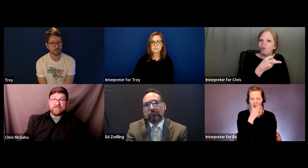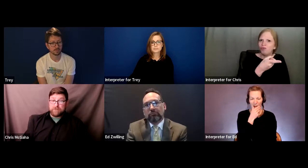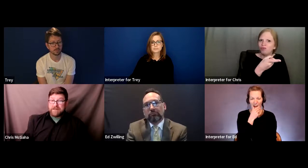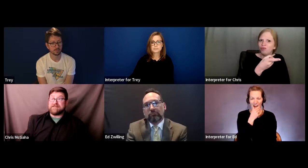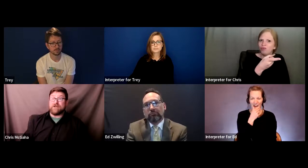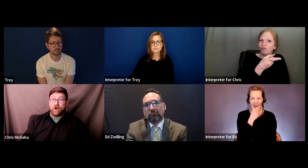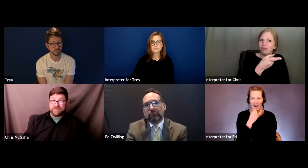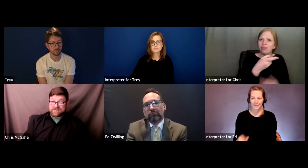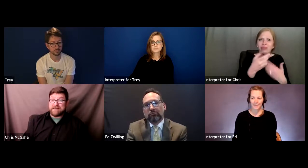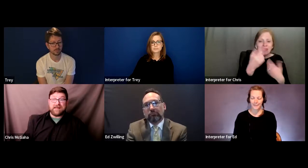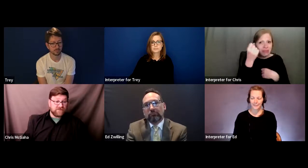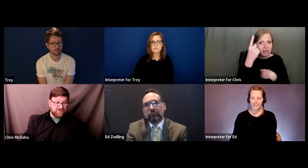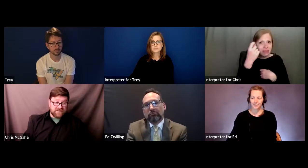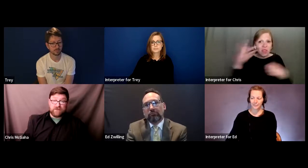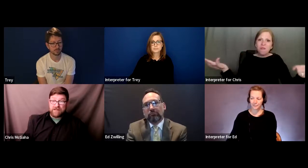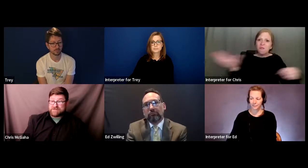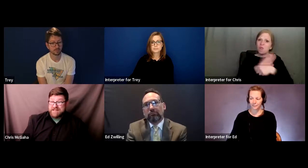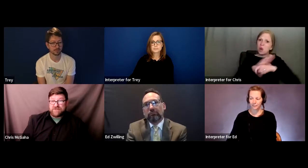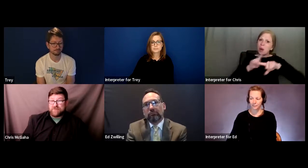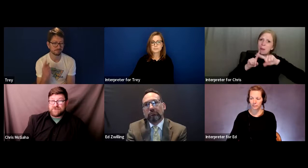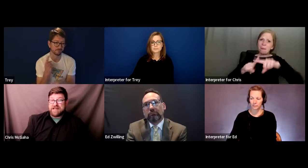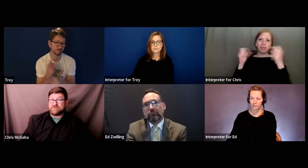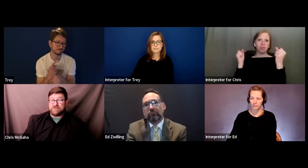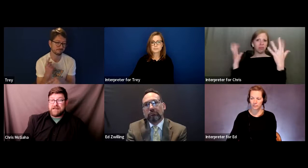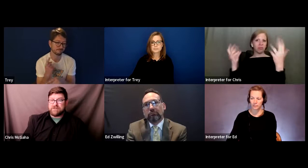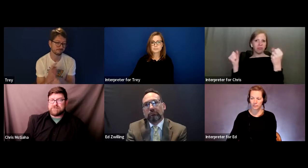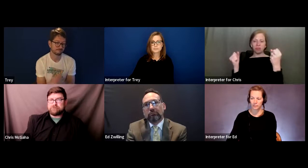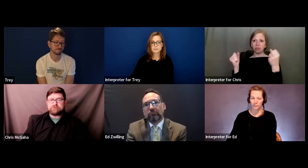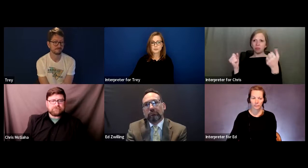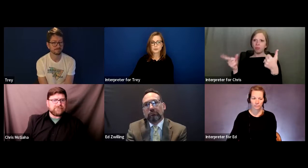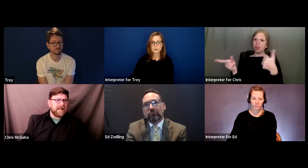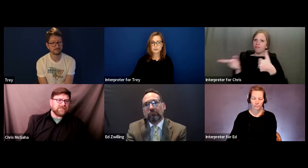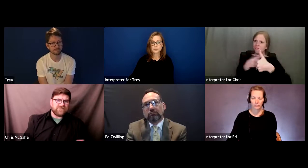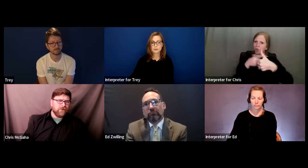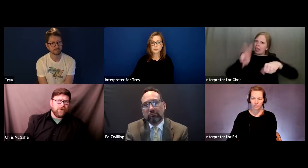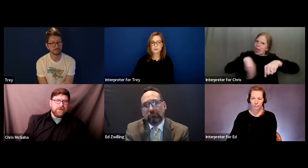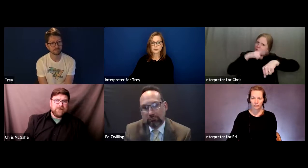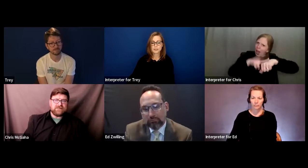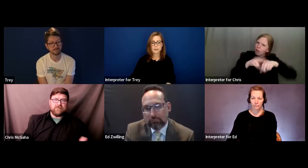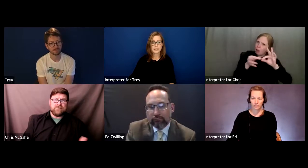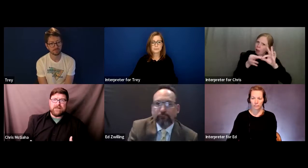dependent on sign language and visible language, that's their first natural language. Trey: That's right.